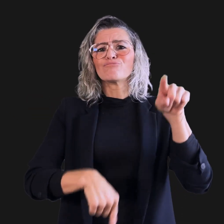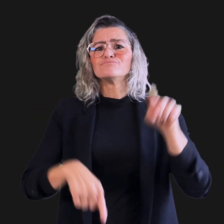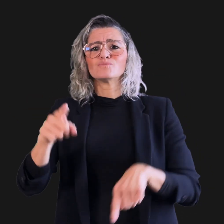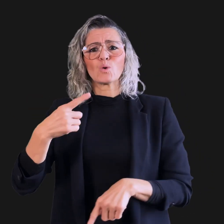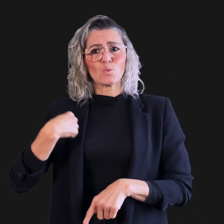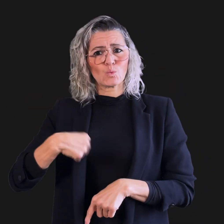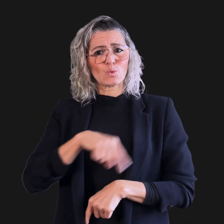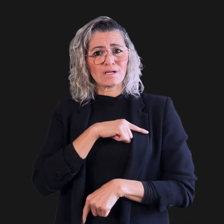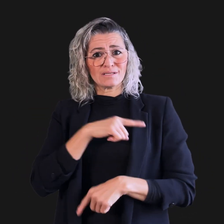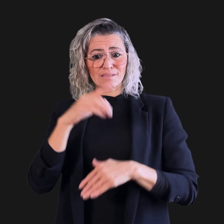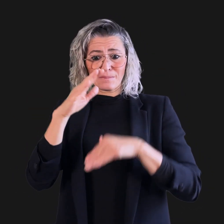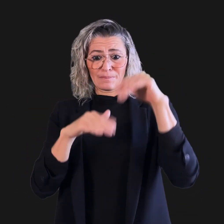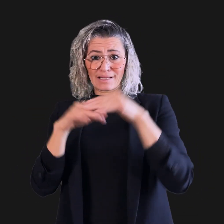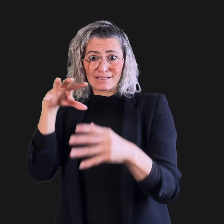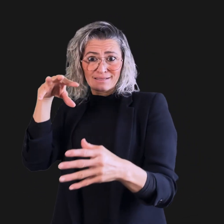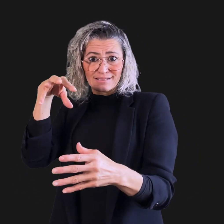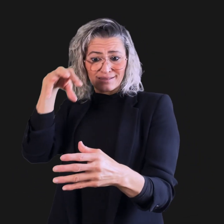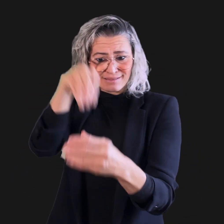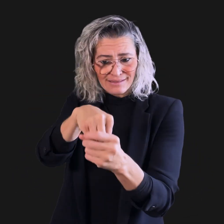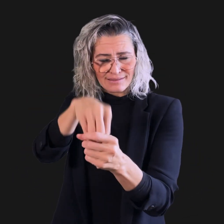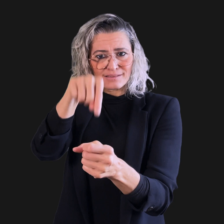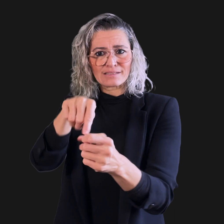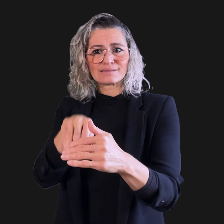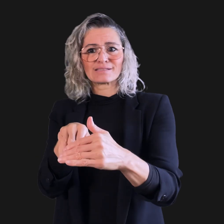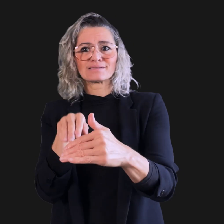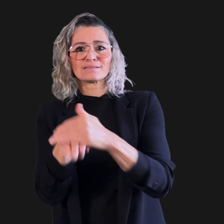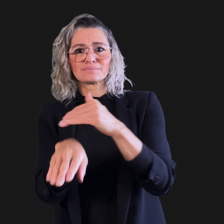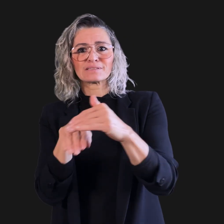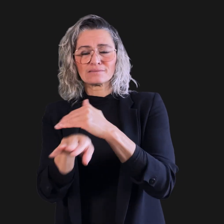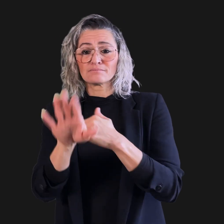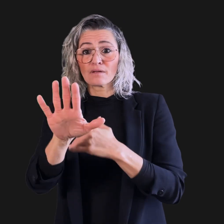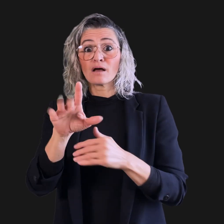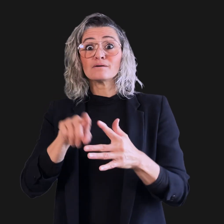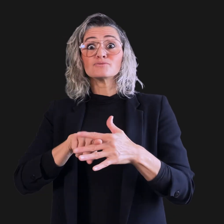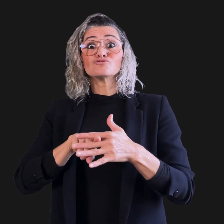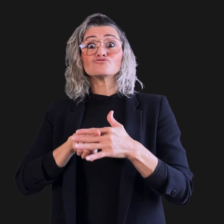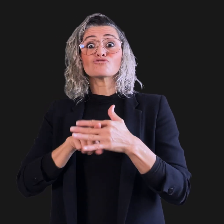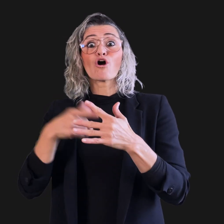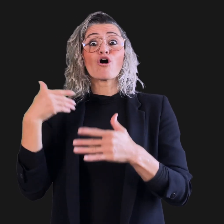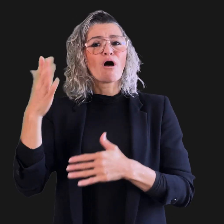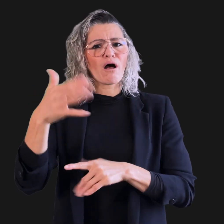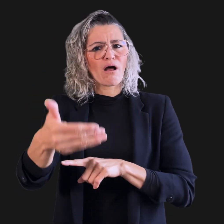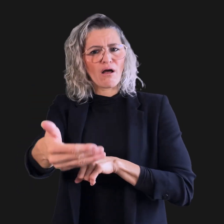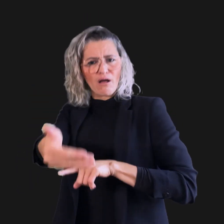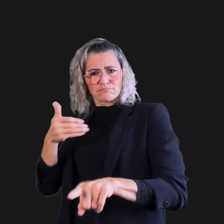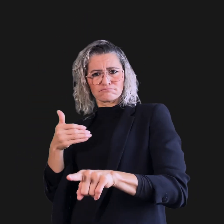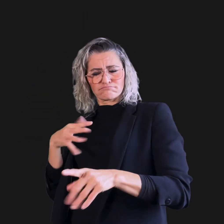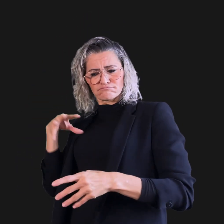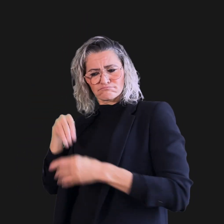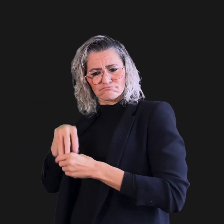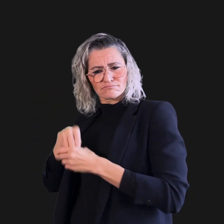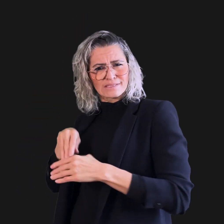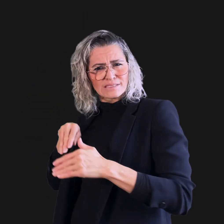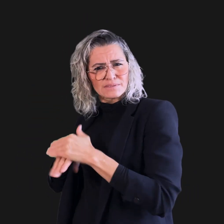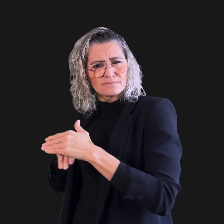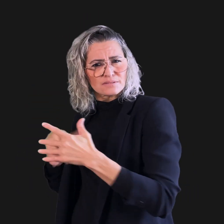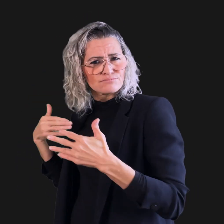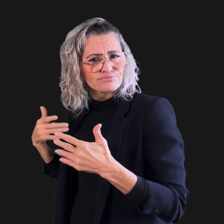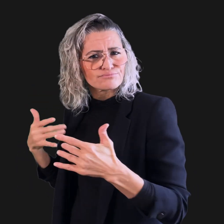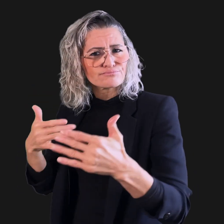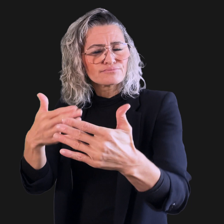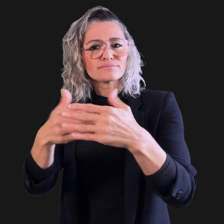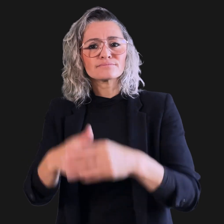into our various products from the start.